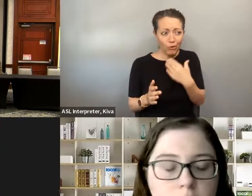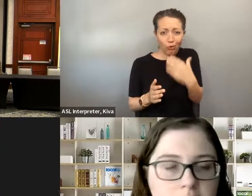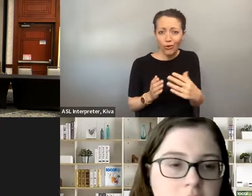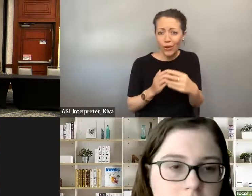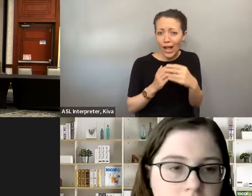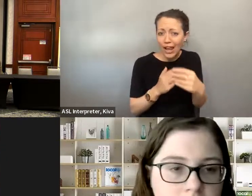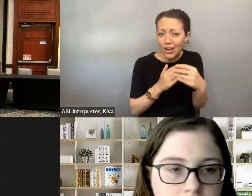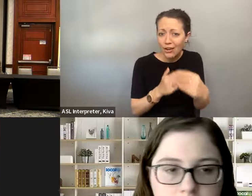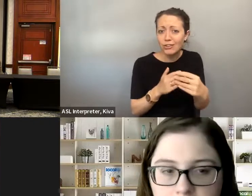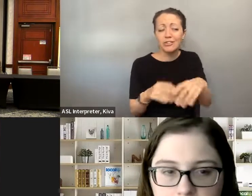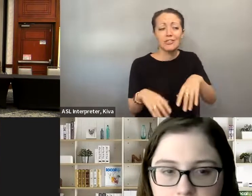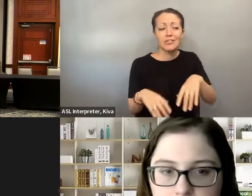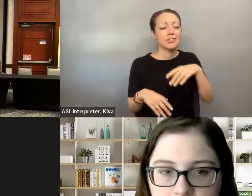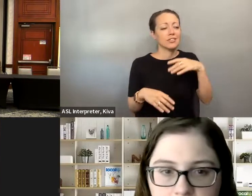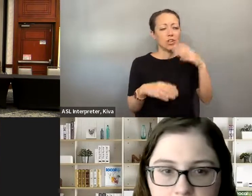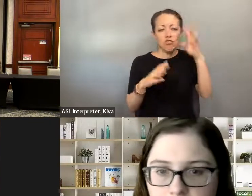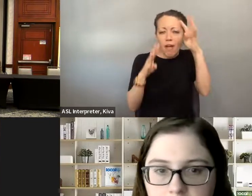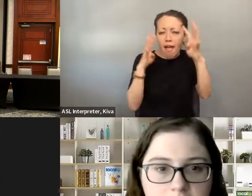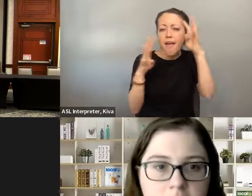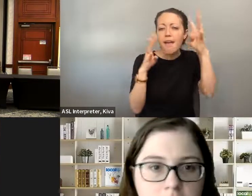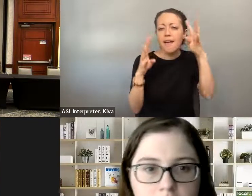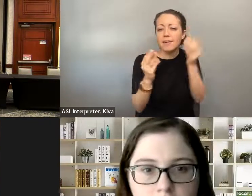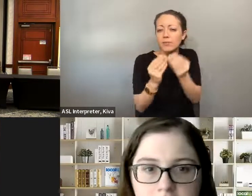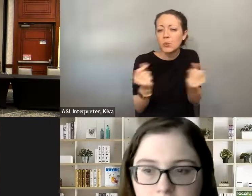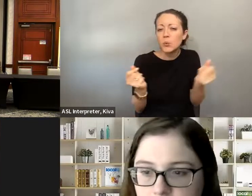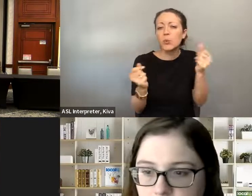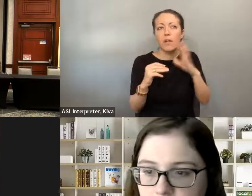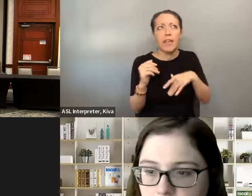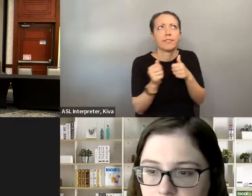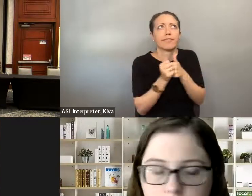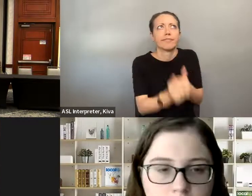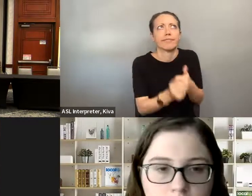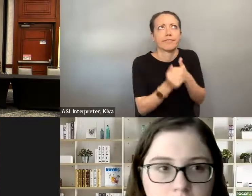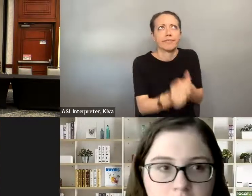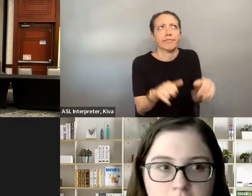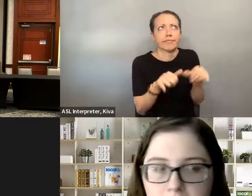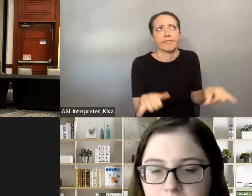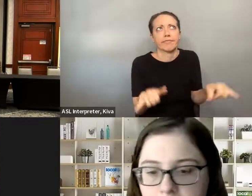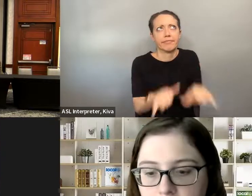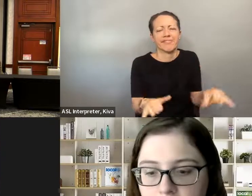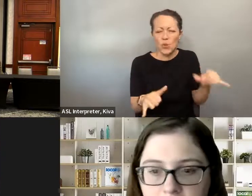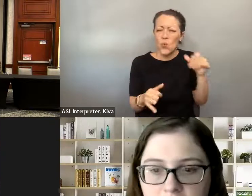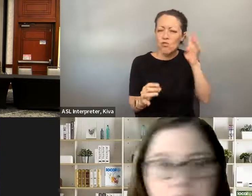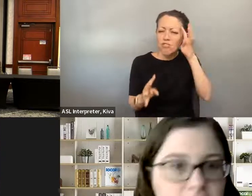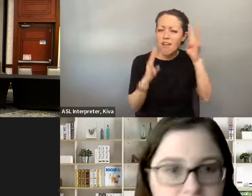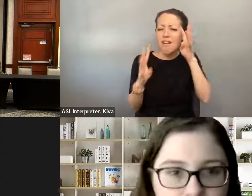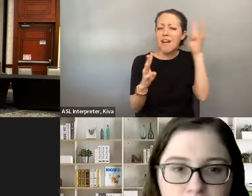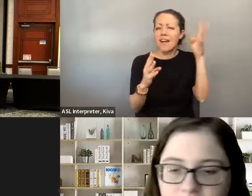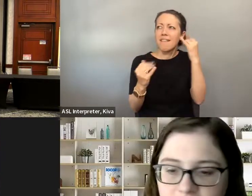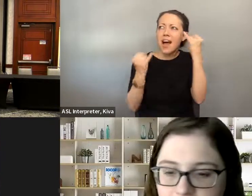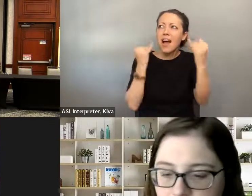built for us and navigating that and that gives us a lot of leadership skills around being resilient and adaptable That gives us really good leadership, qualities. We are used to living in a world that isn't built for us, and navigating that, and that gives us a lot of leadership skills around being resilient and adaptable and creative with our solutions which makes us really great additions to the and creative with our solutions which makes us